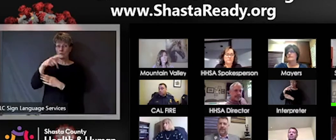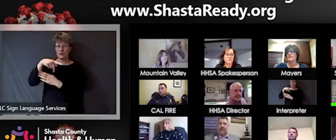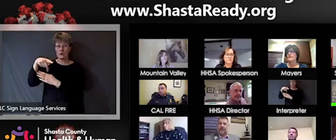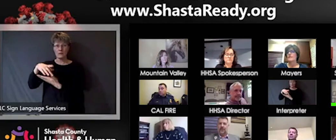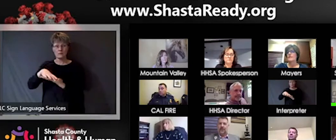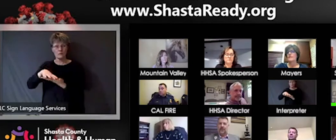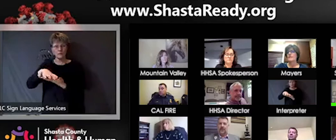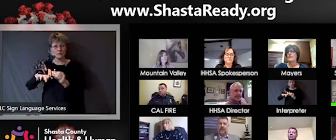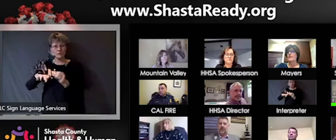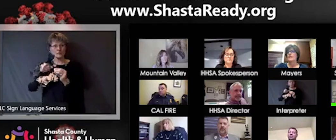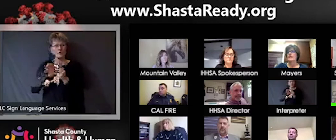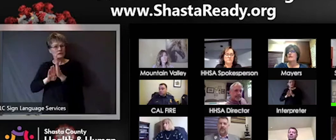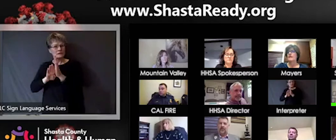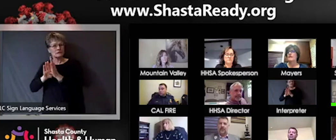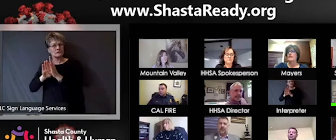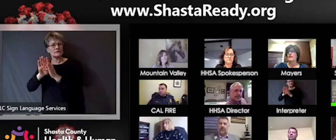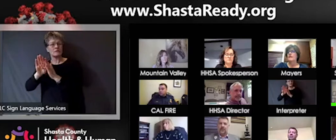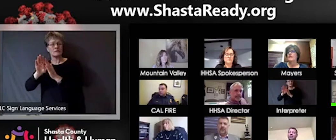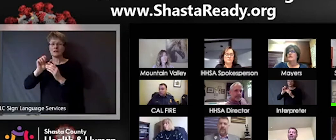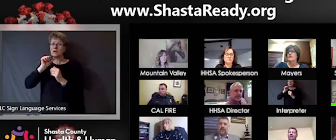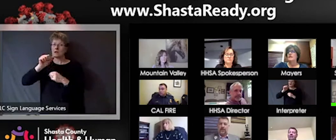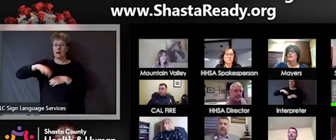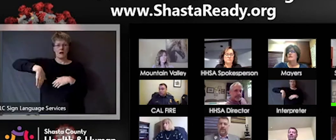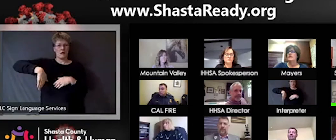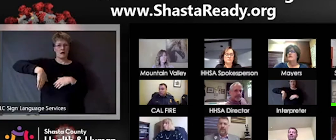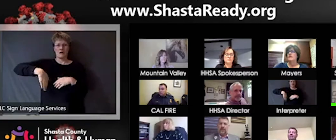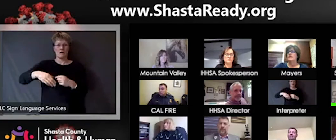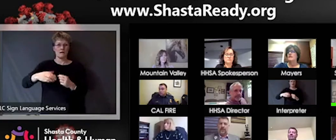it's not available yet, to my knowledge, is to help you identify if you've been